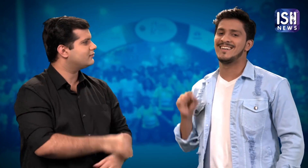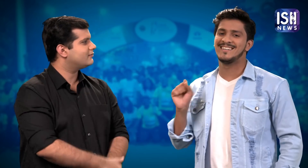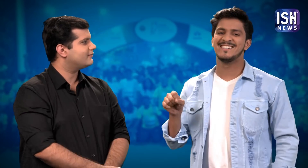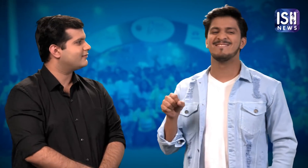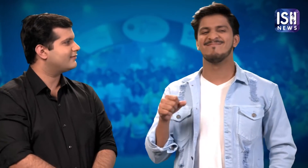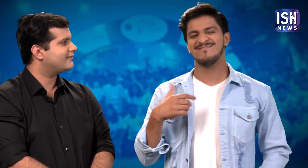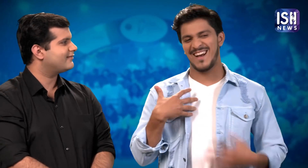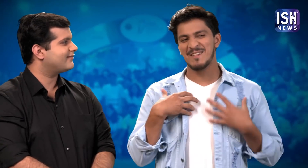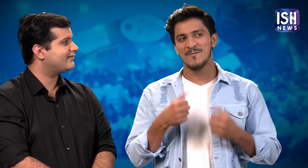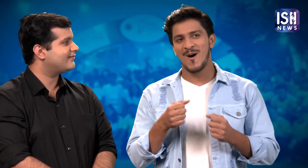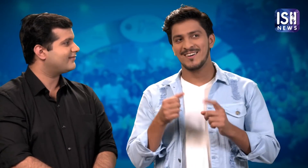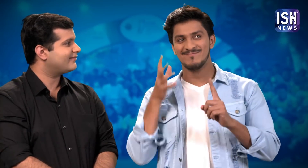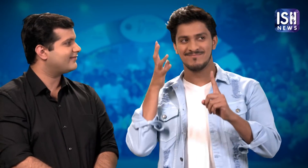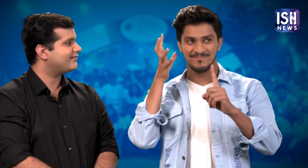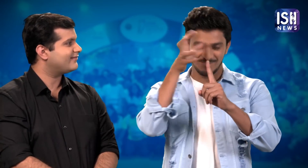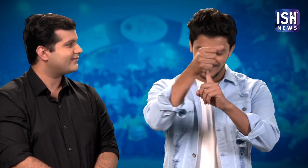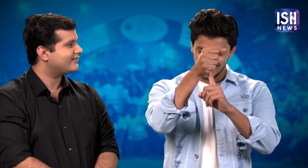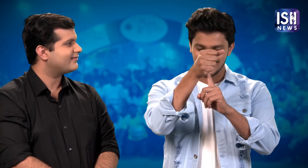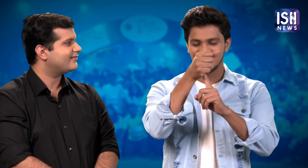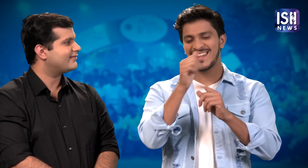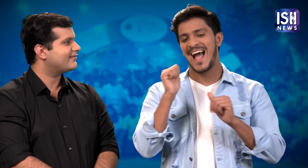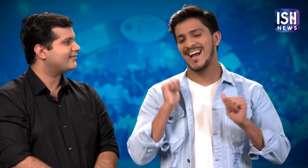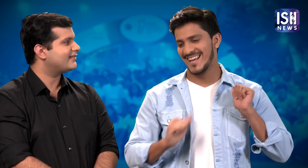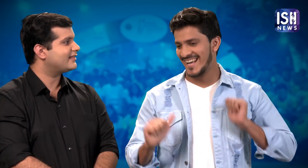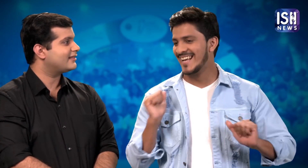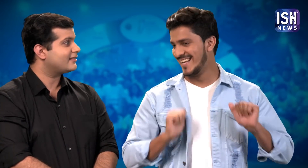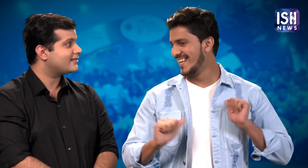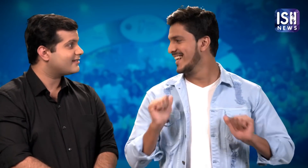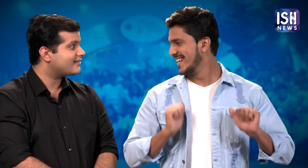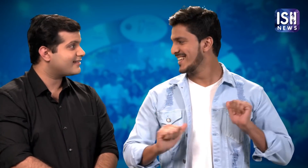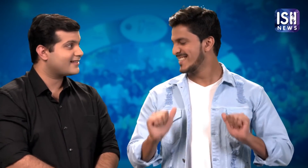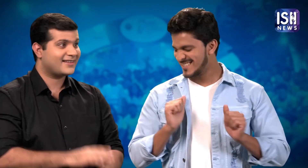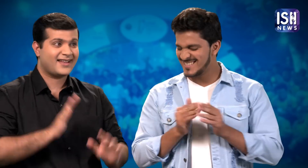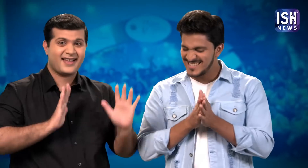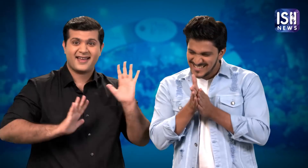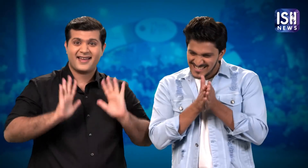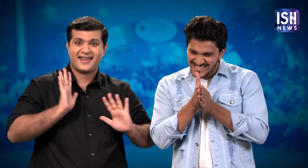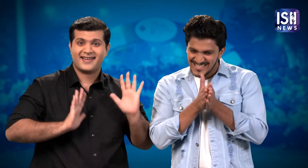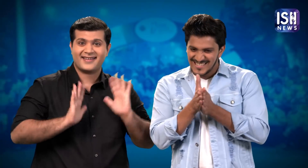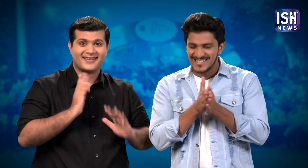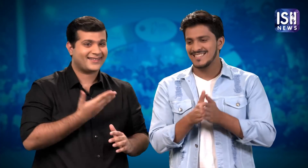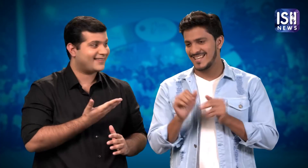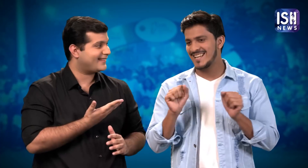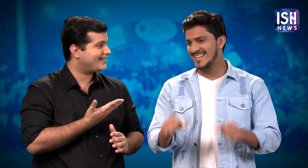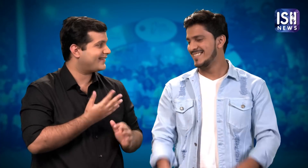I want to be an actor. He wants to be an actor. Wow!